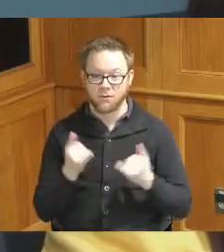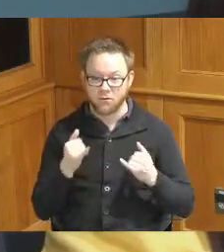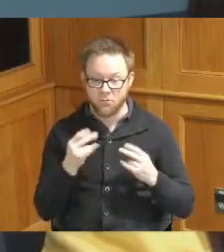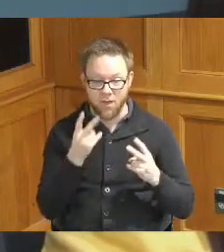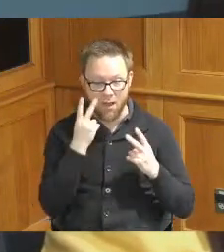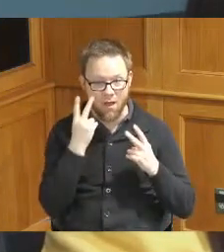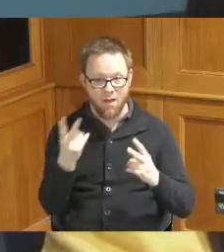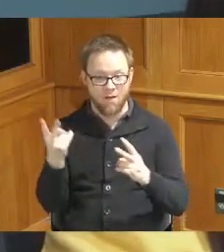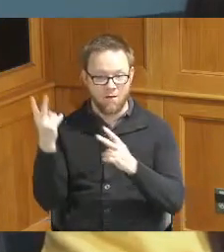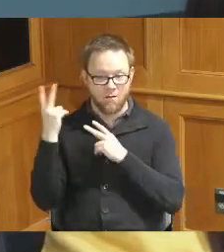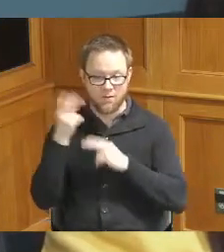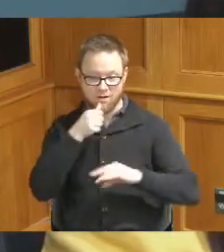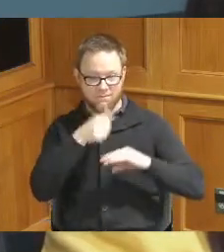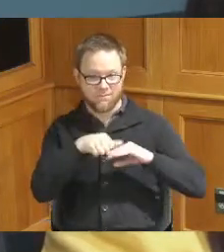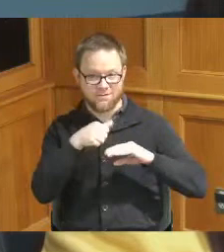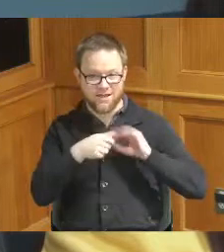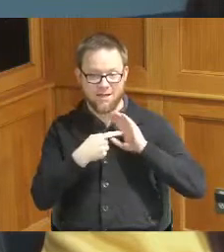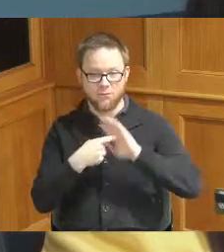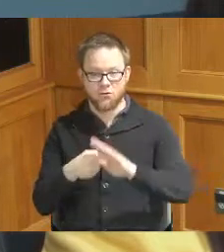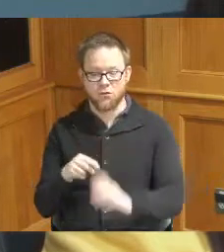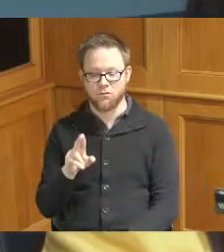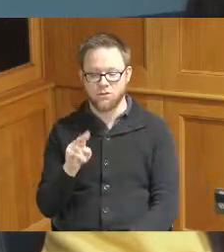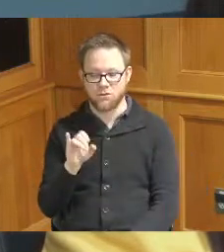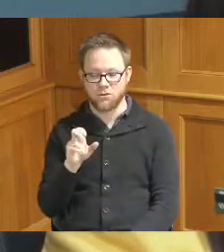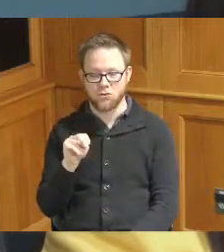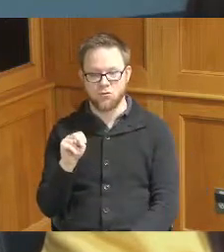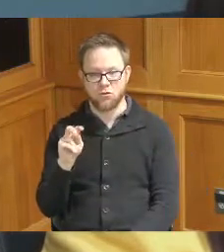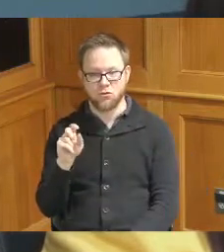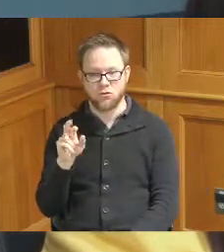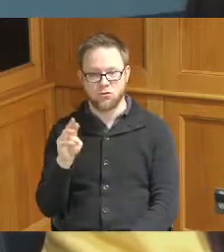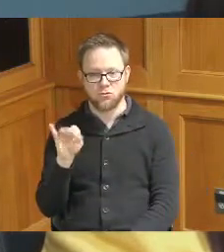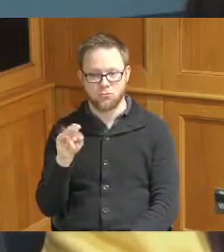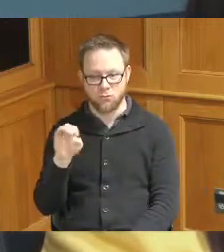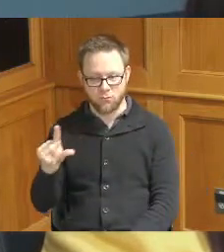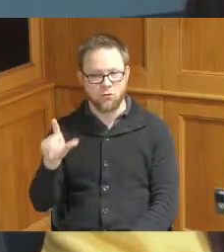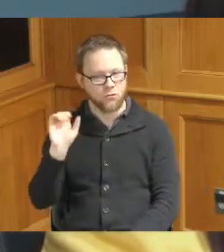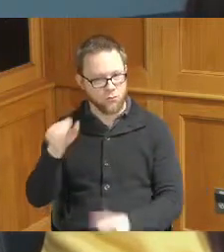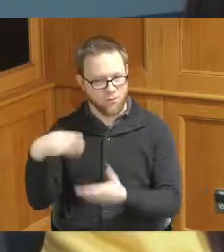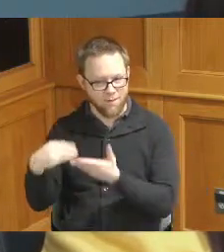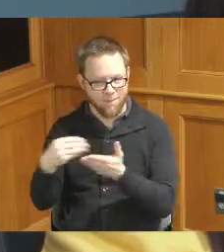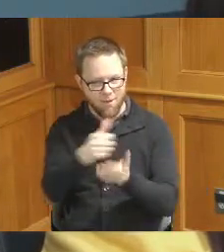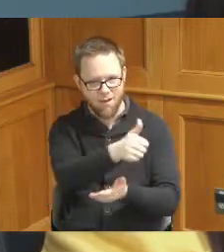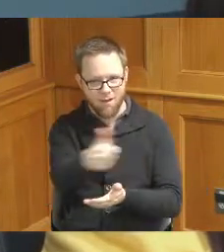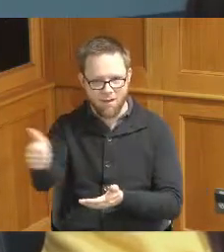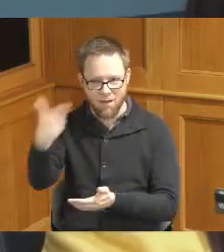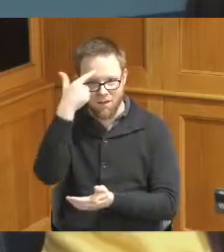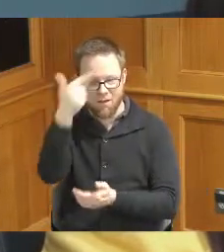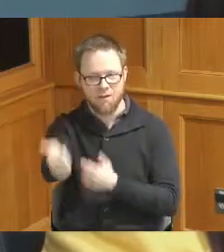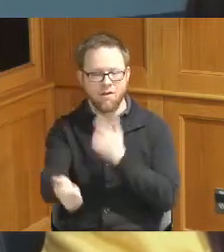of Union turn term Terminal are ready to go if you want to purchase some of those Madam President